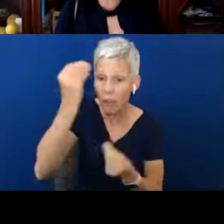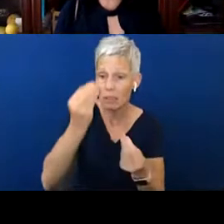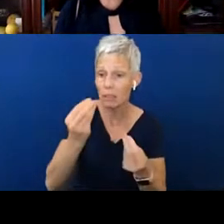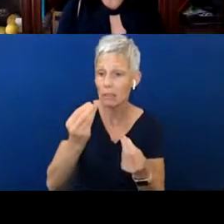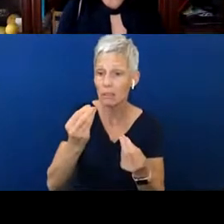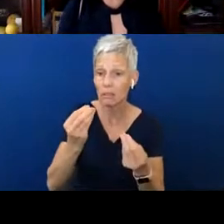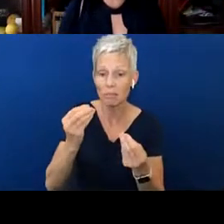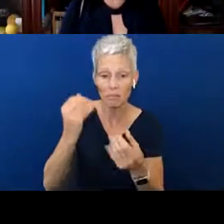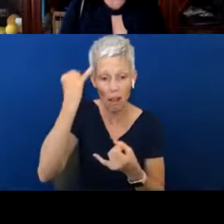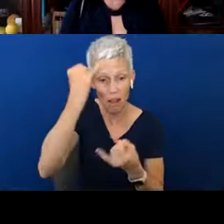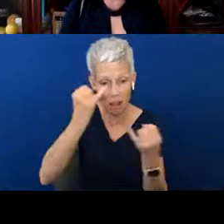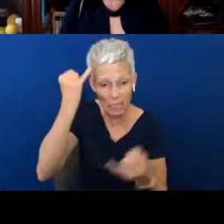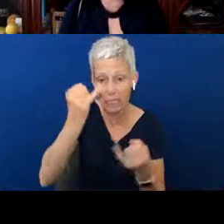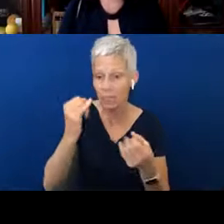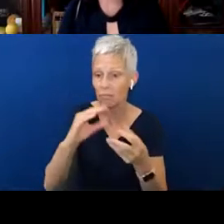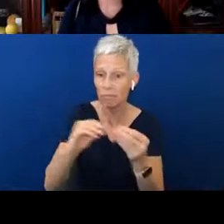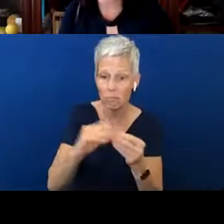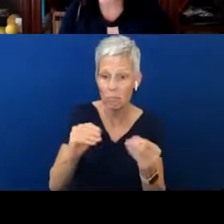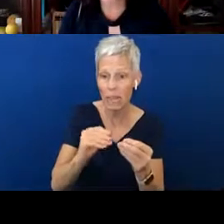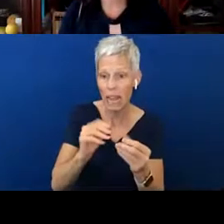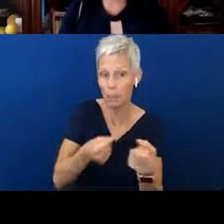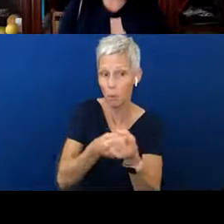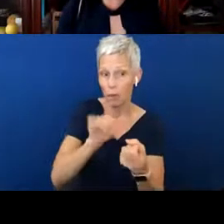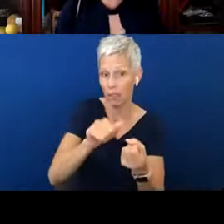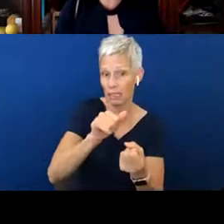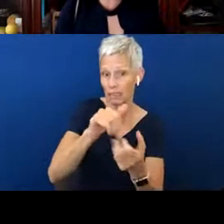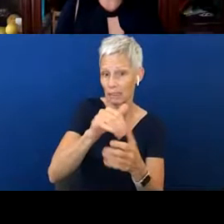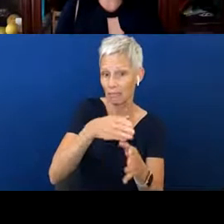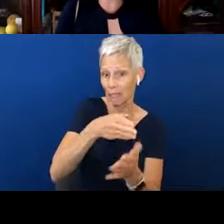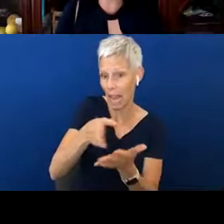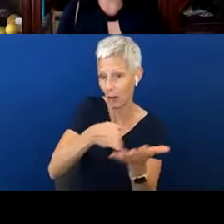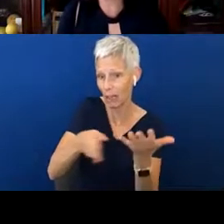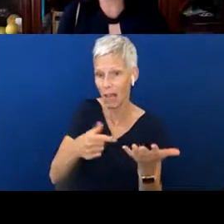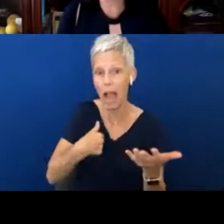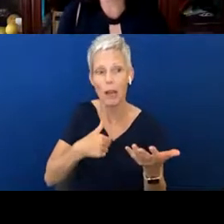support this area rather than reading through these, I'm going to put it out on you guys.